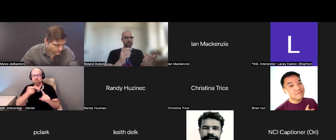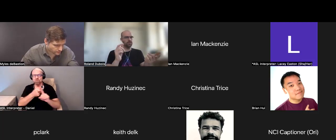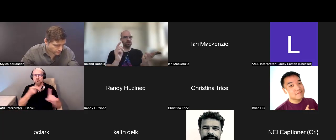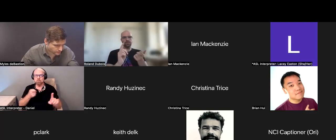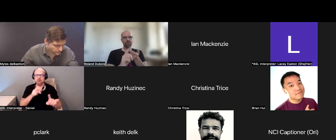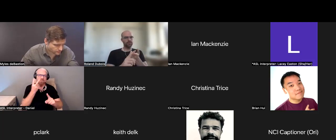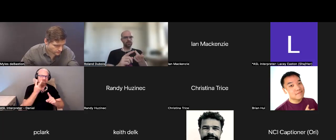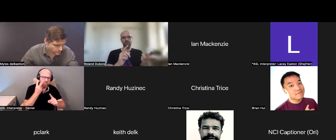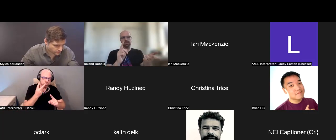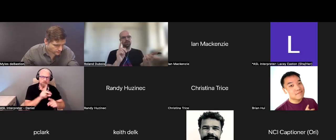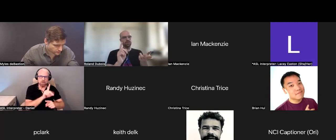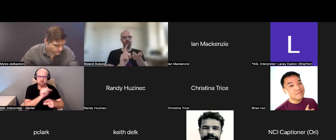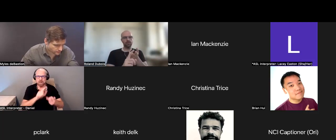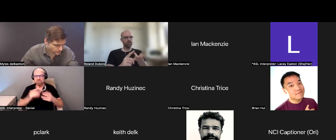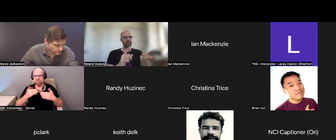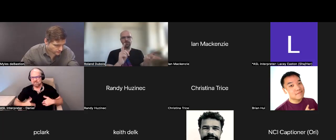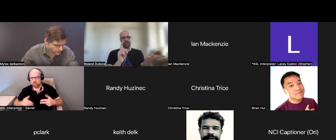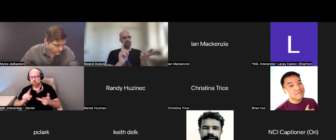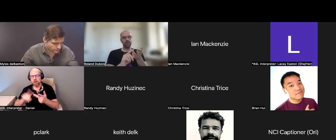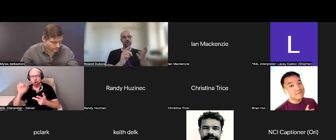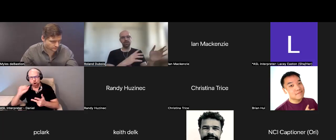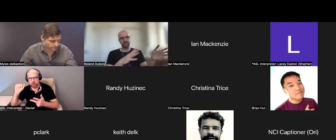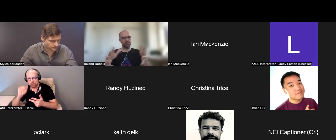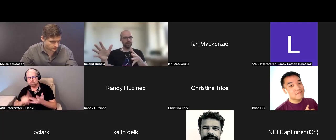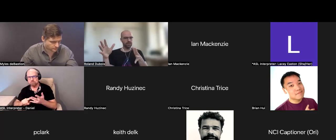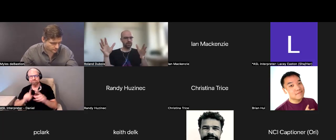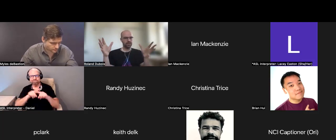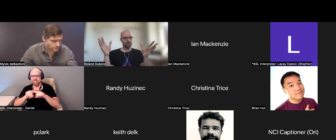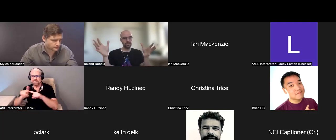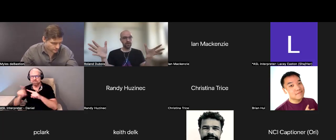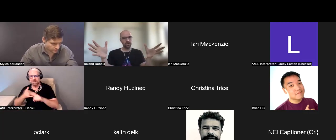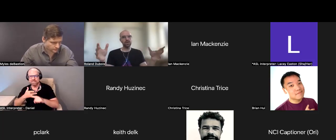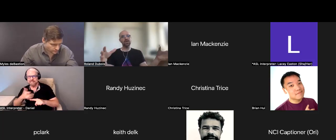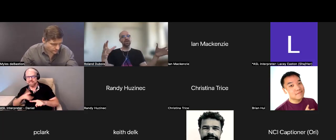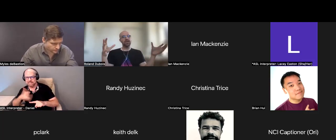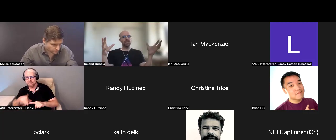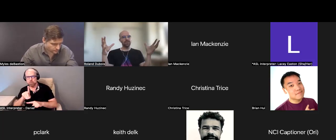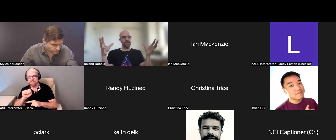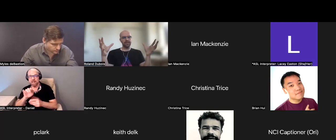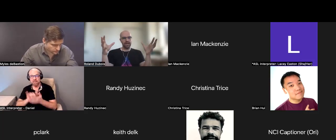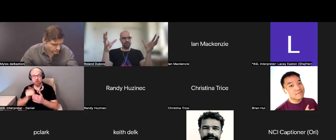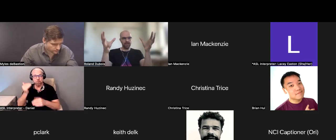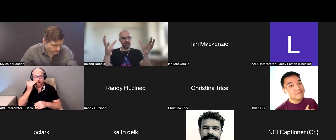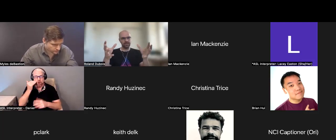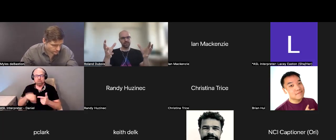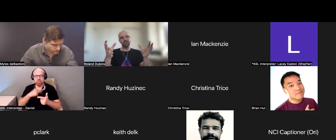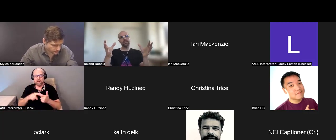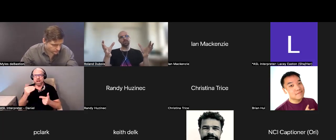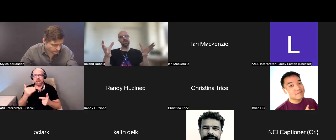to physical, to auditory, to all the sensory disabilities that we know, and have that be